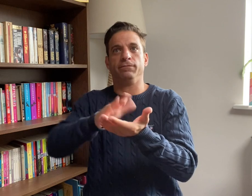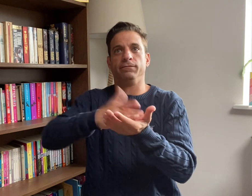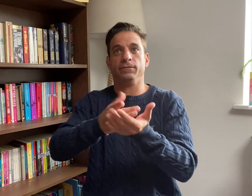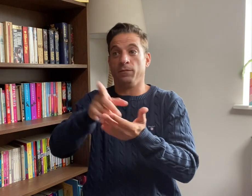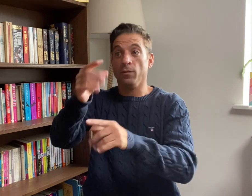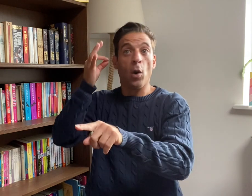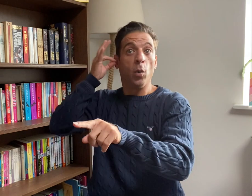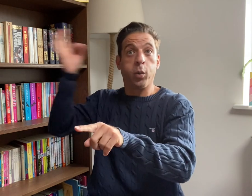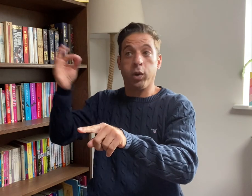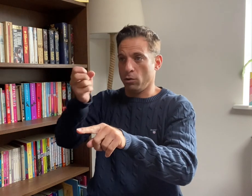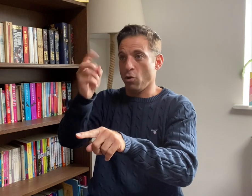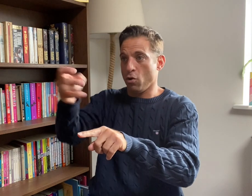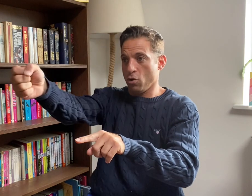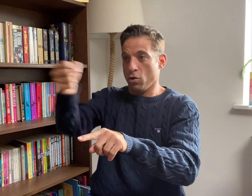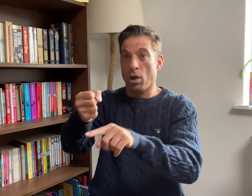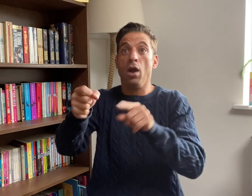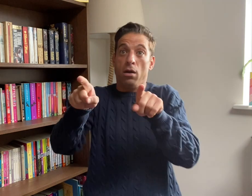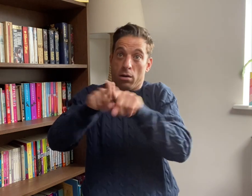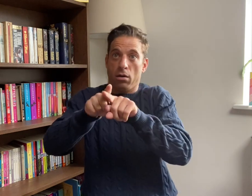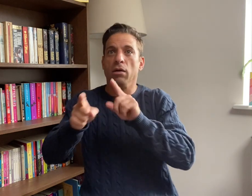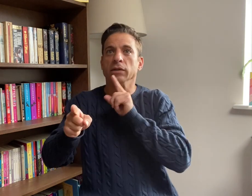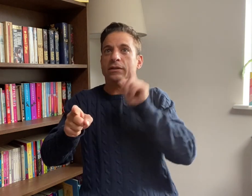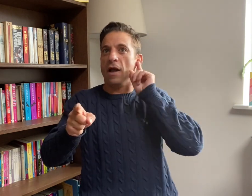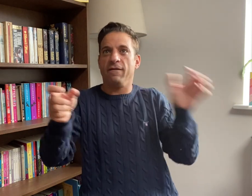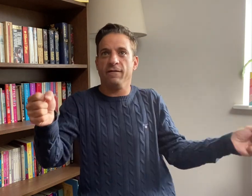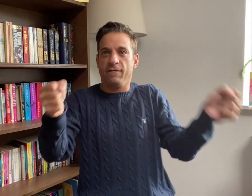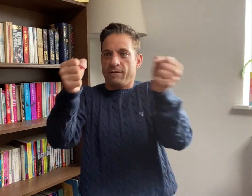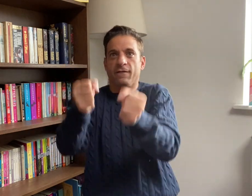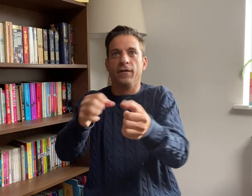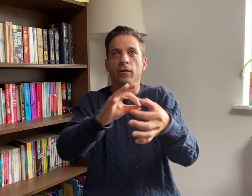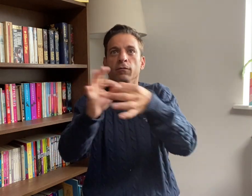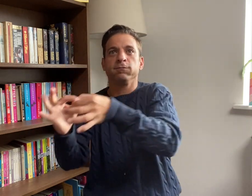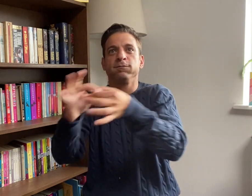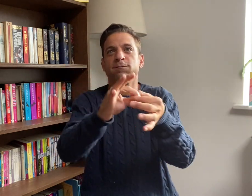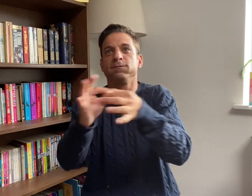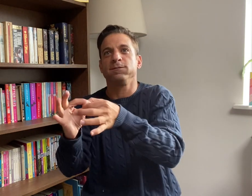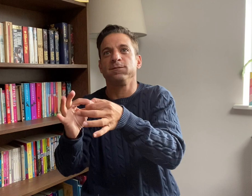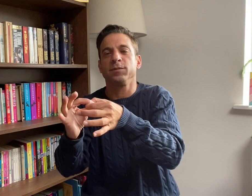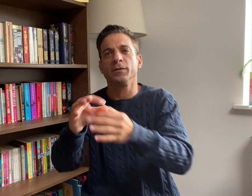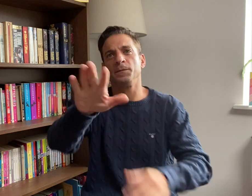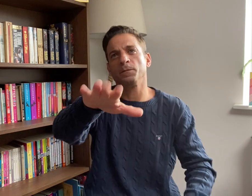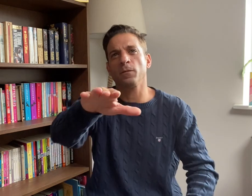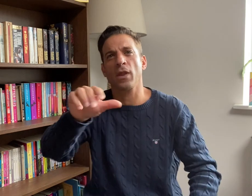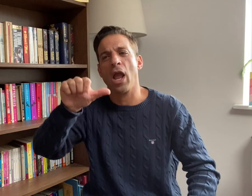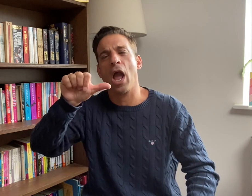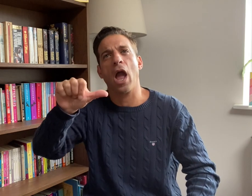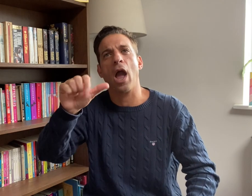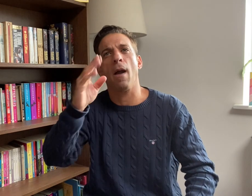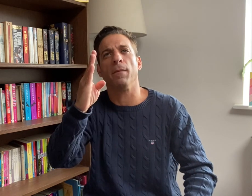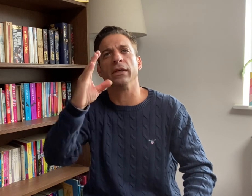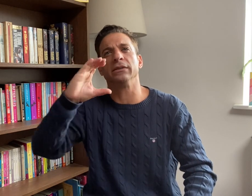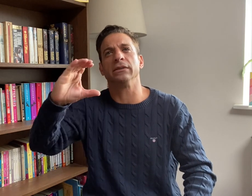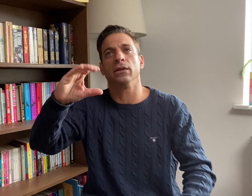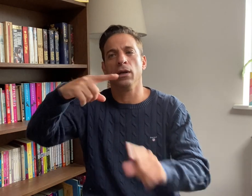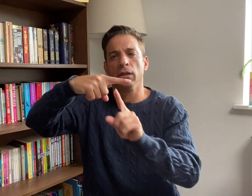in addition to hearing interpreters. 6ABC, a TV news station